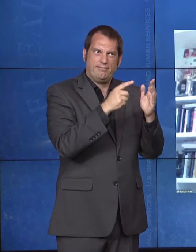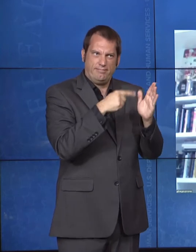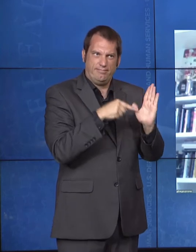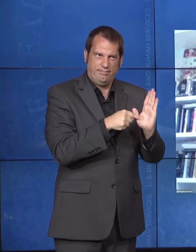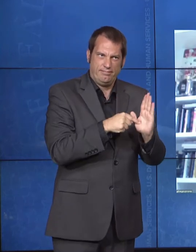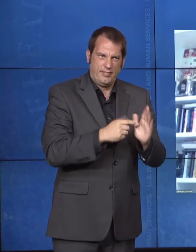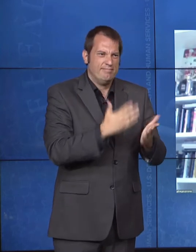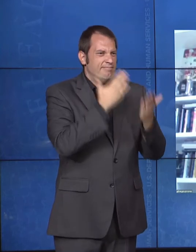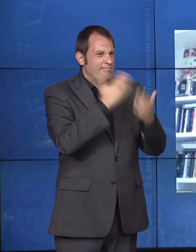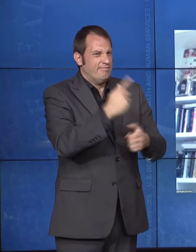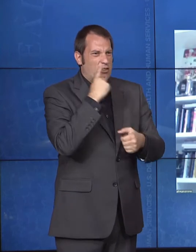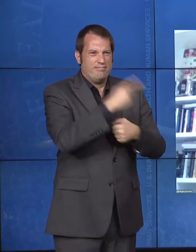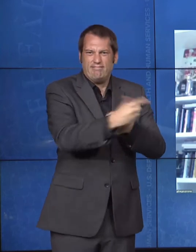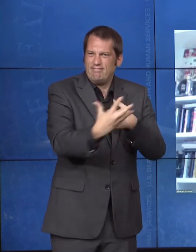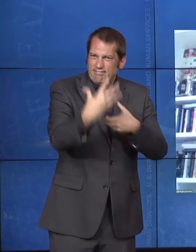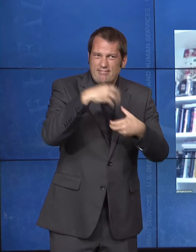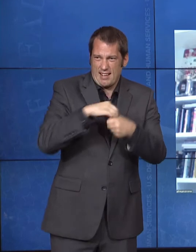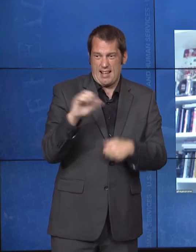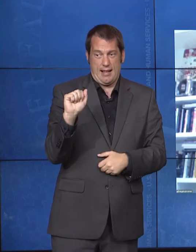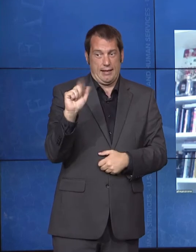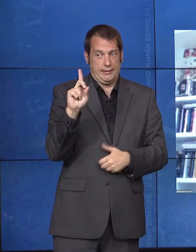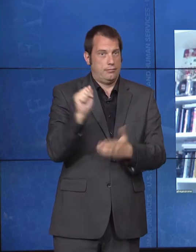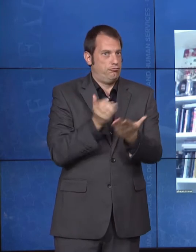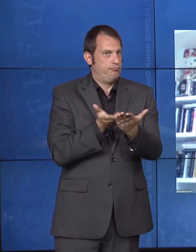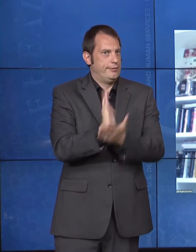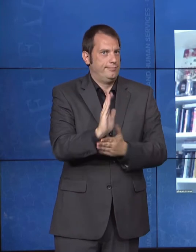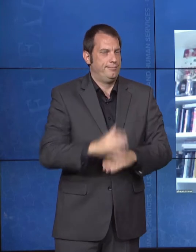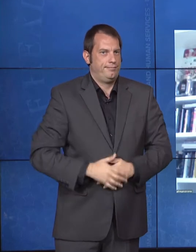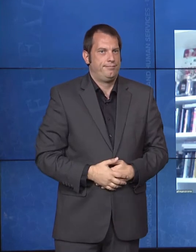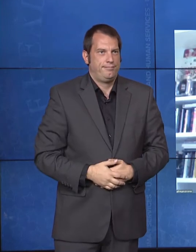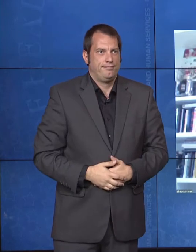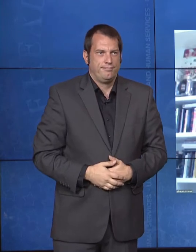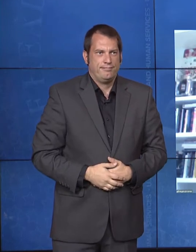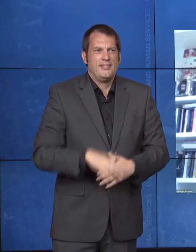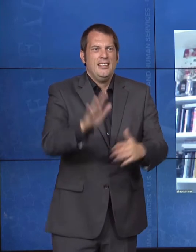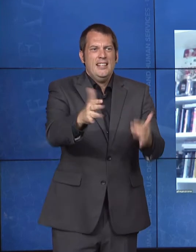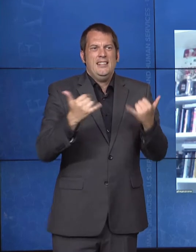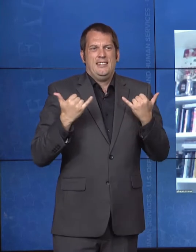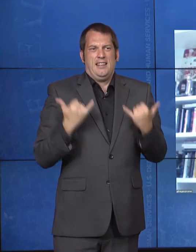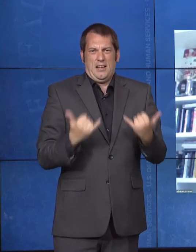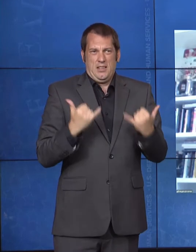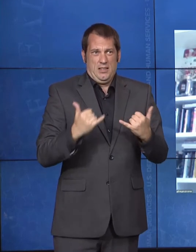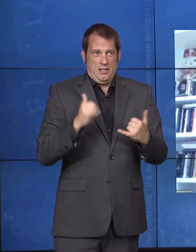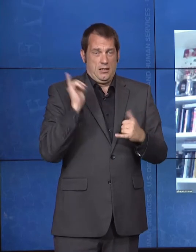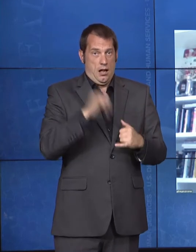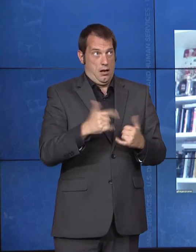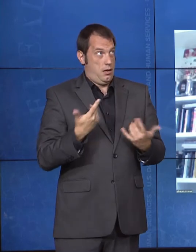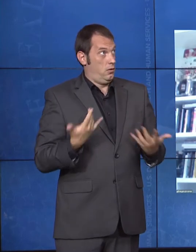Today, marks a poignant day in the Civil Rights community. Today, they are burying an icon